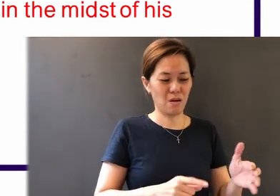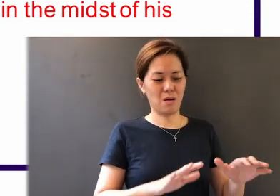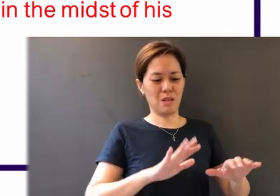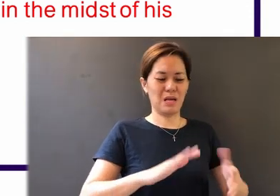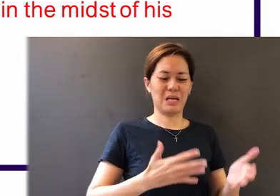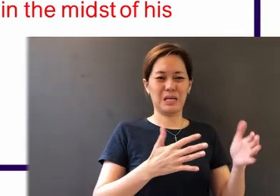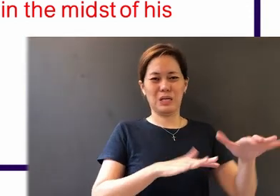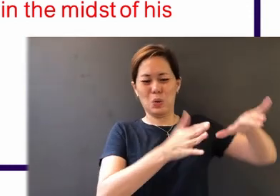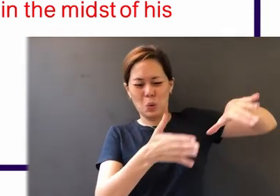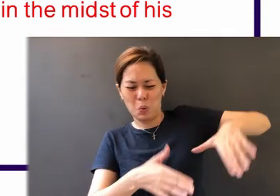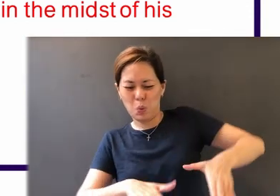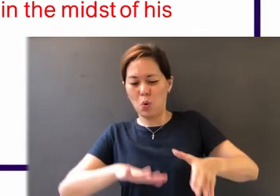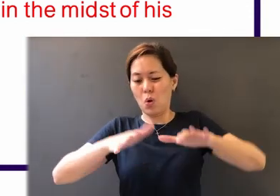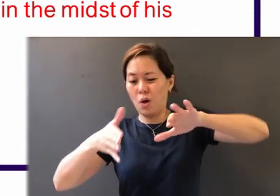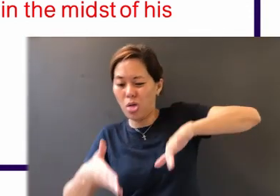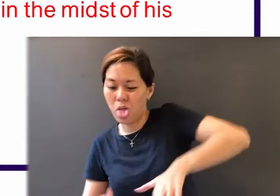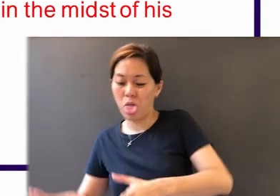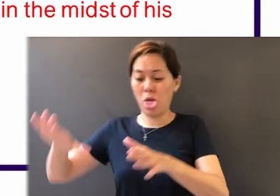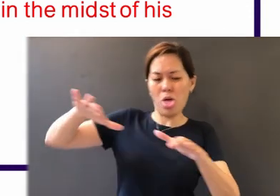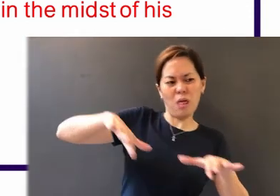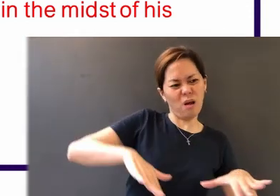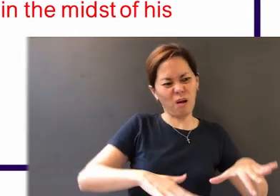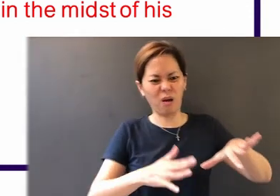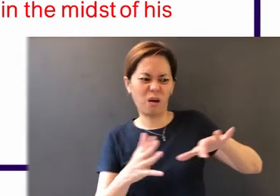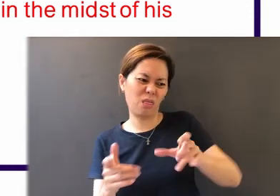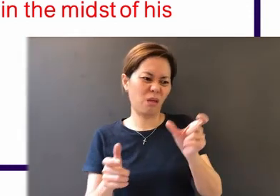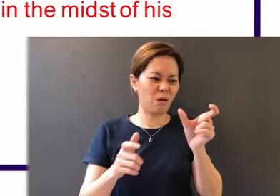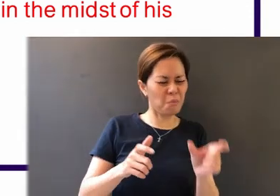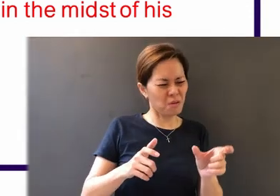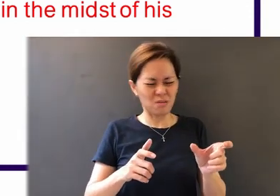and tossed by the wind. For that person must not suppose